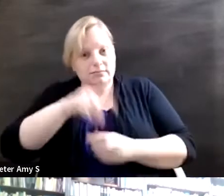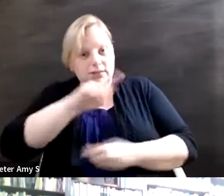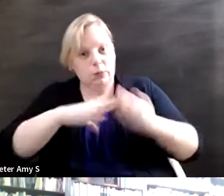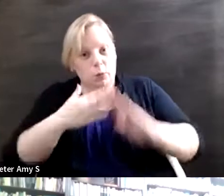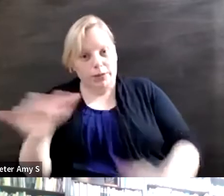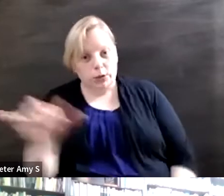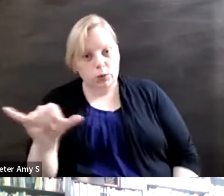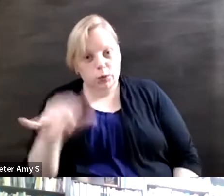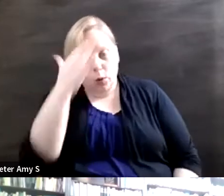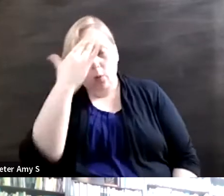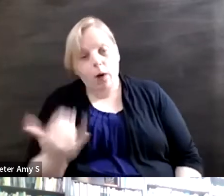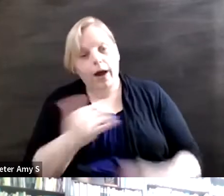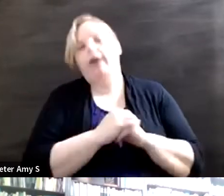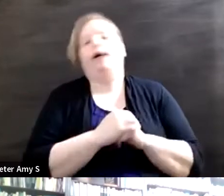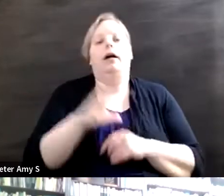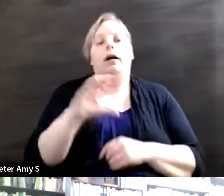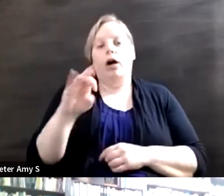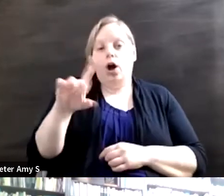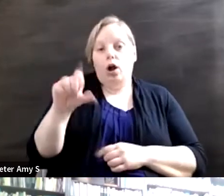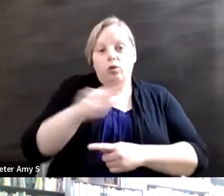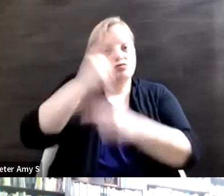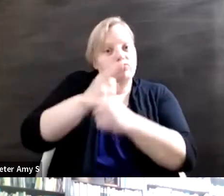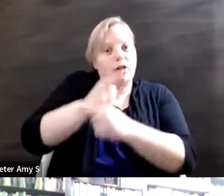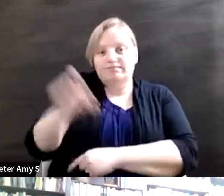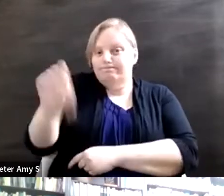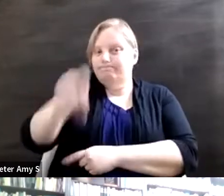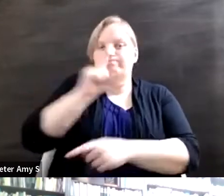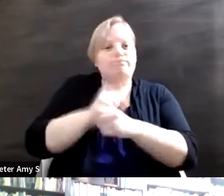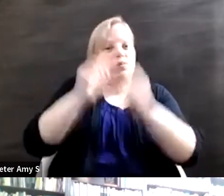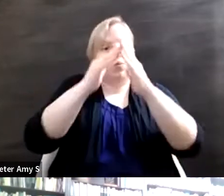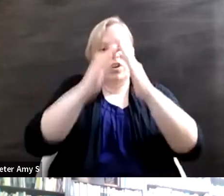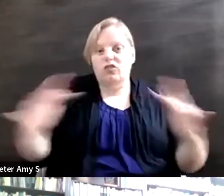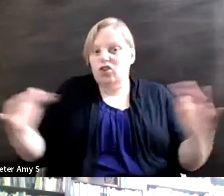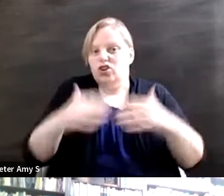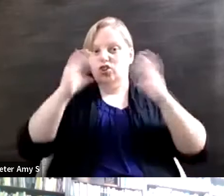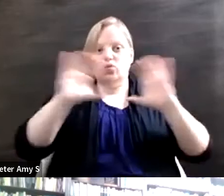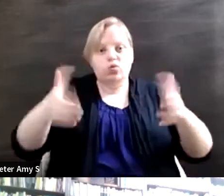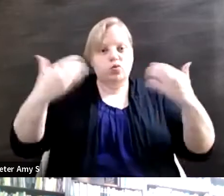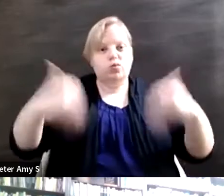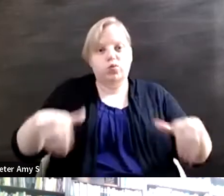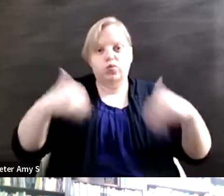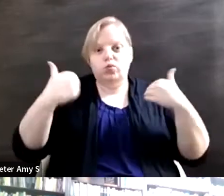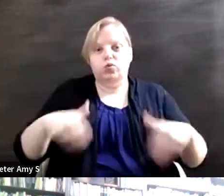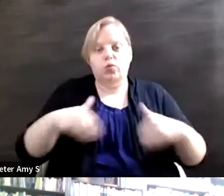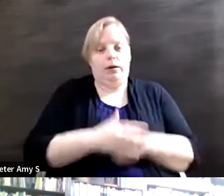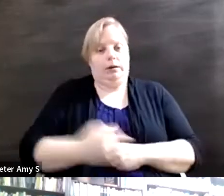you know what, Carlos is right. We are a diverse group and I'm gonna get it wrong some days.